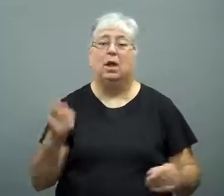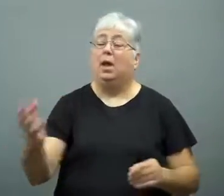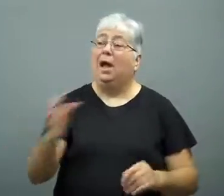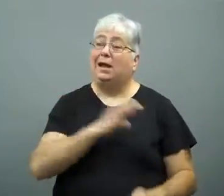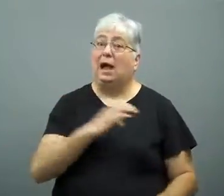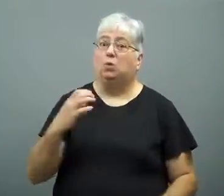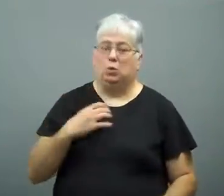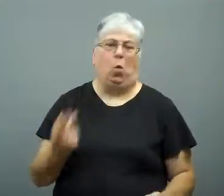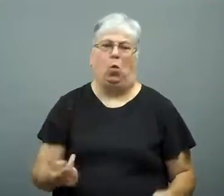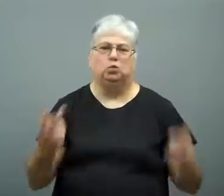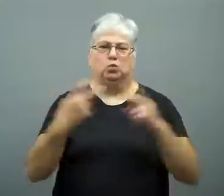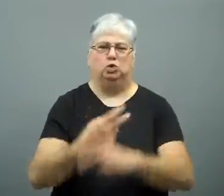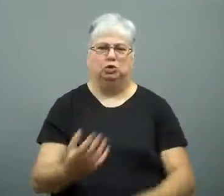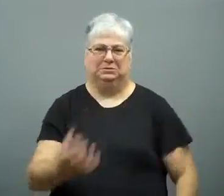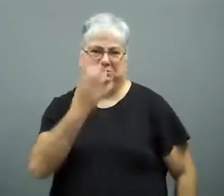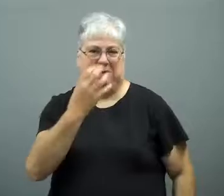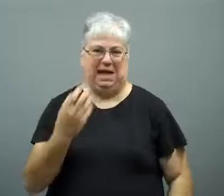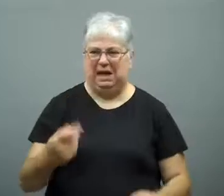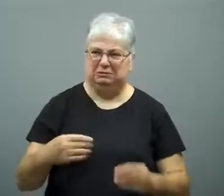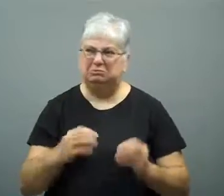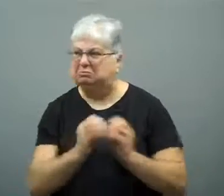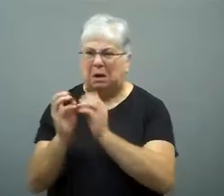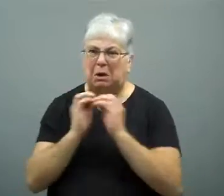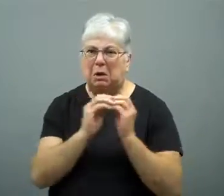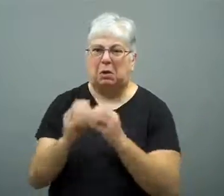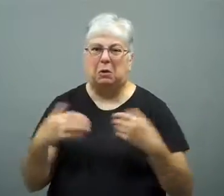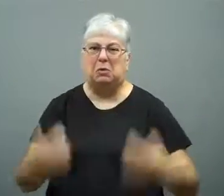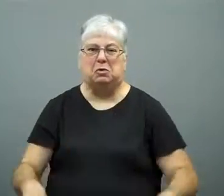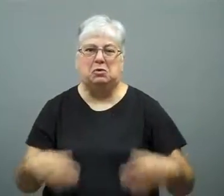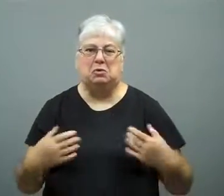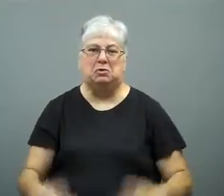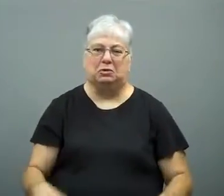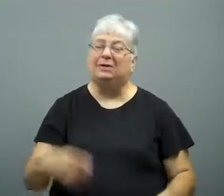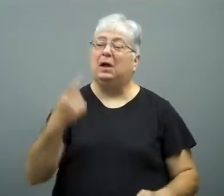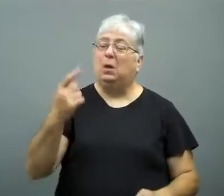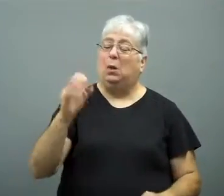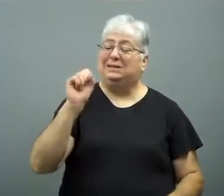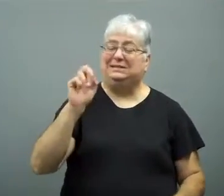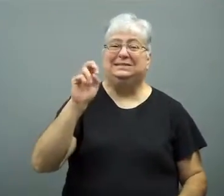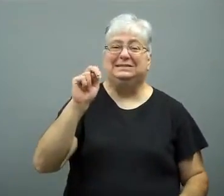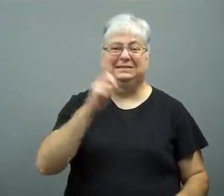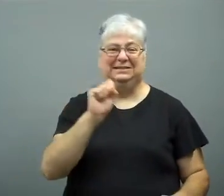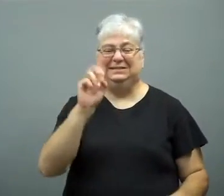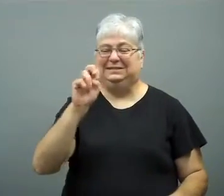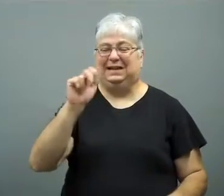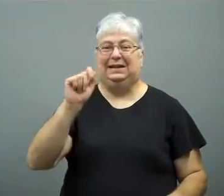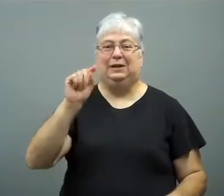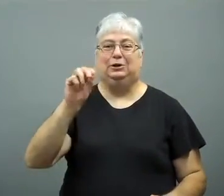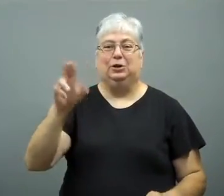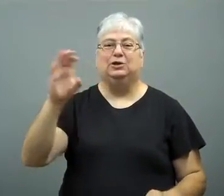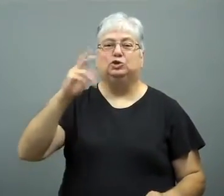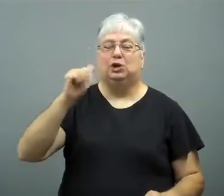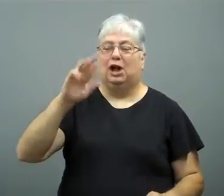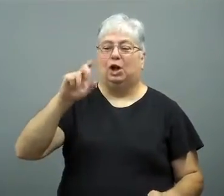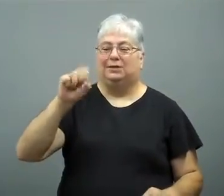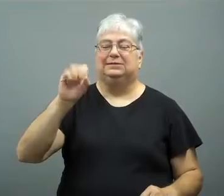Congress was even more upset.